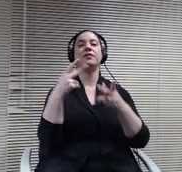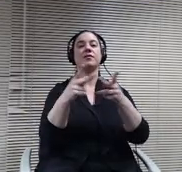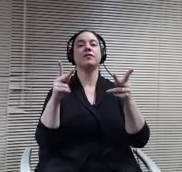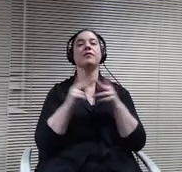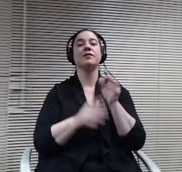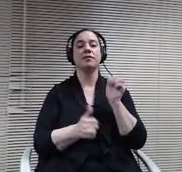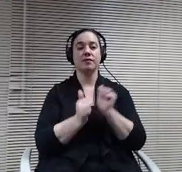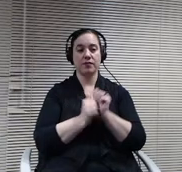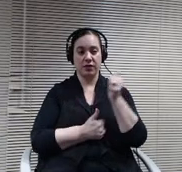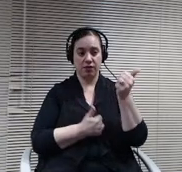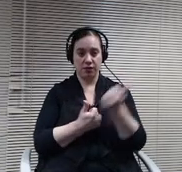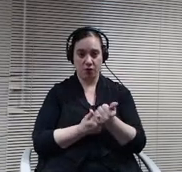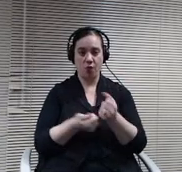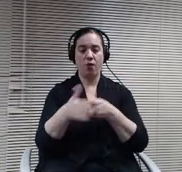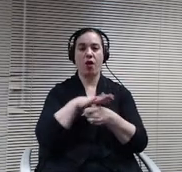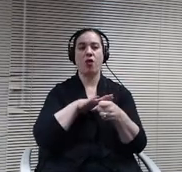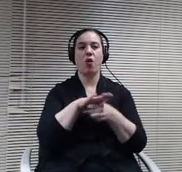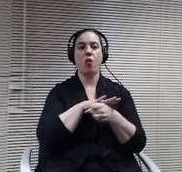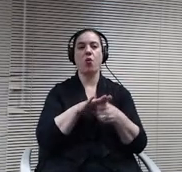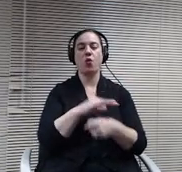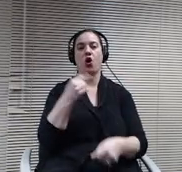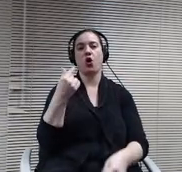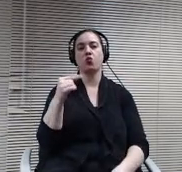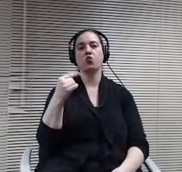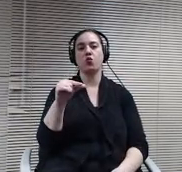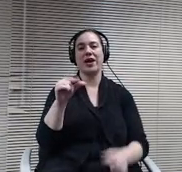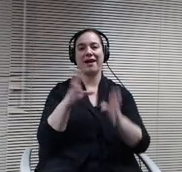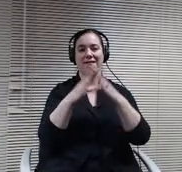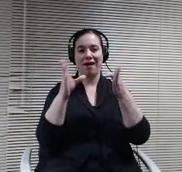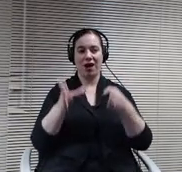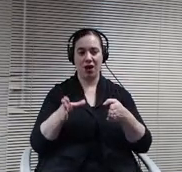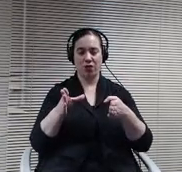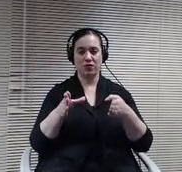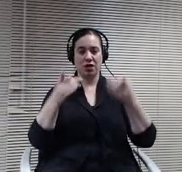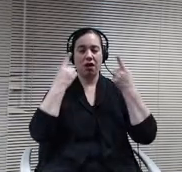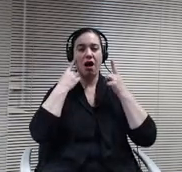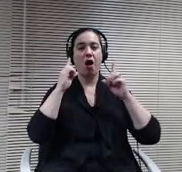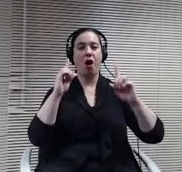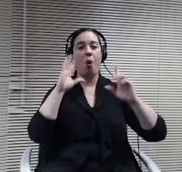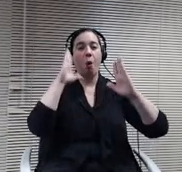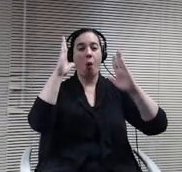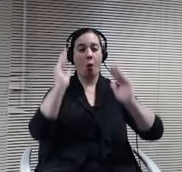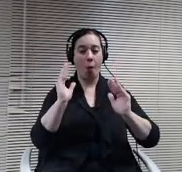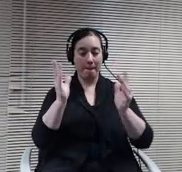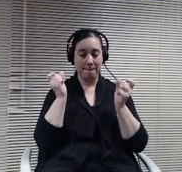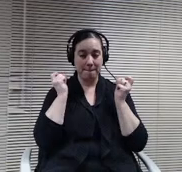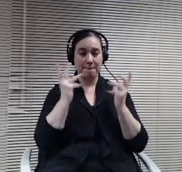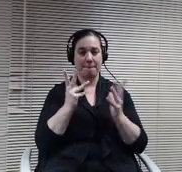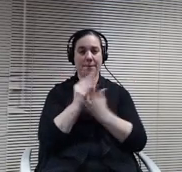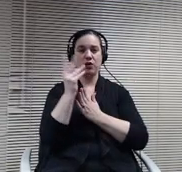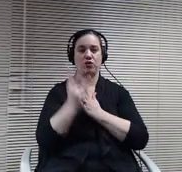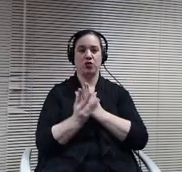Then our ultimate hope for many students is that they are gainfully employed with one of our amazing local businesses.